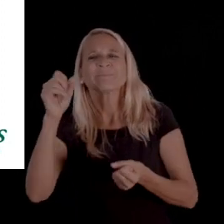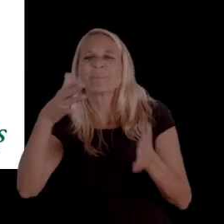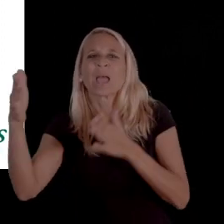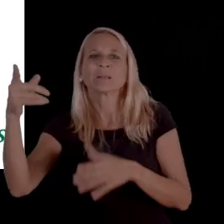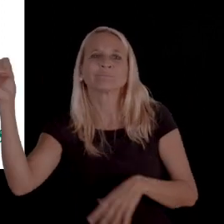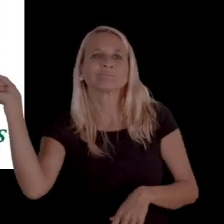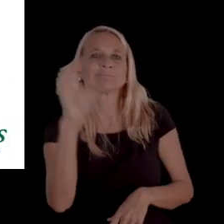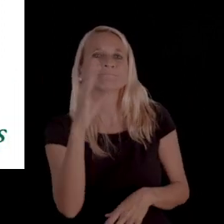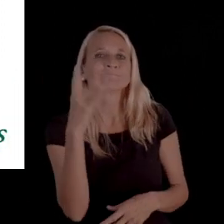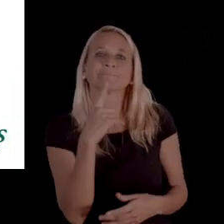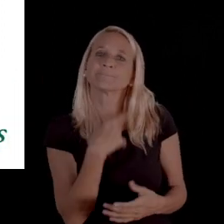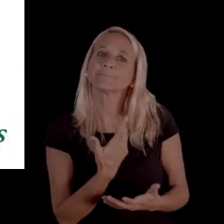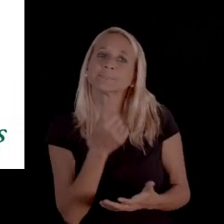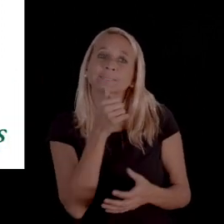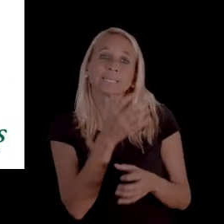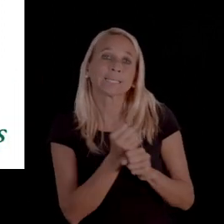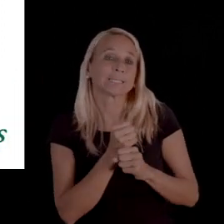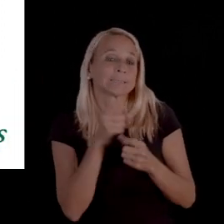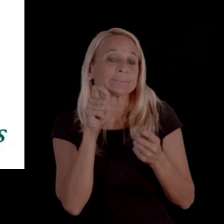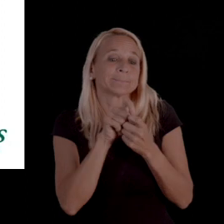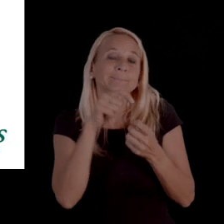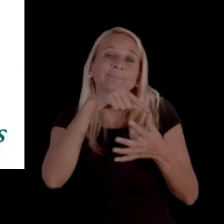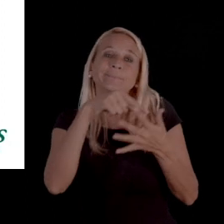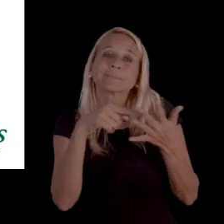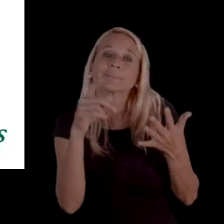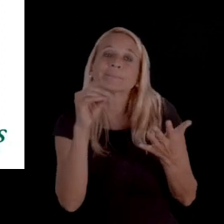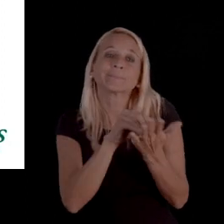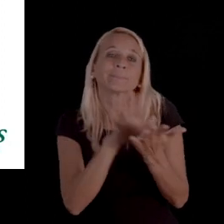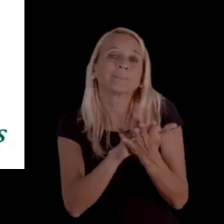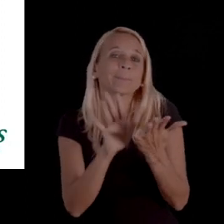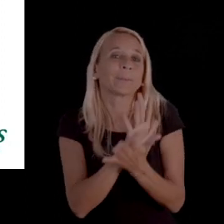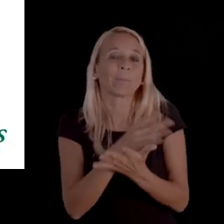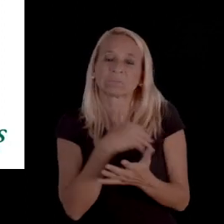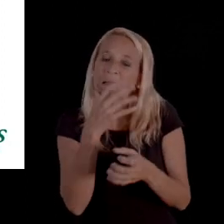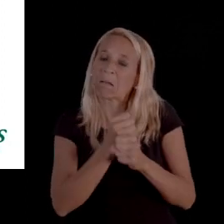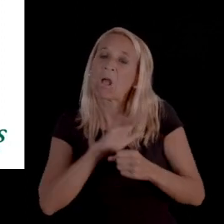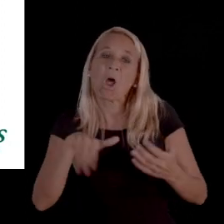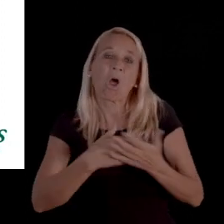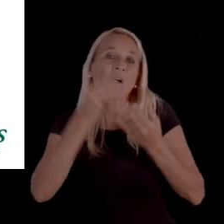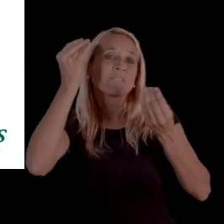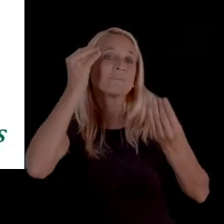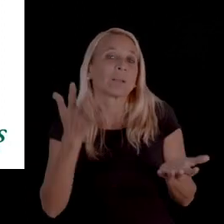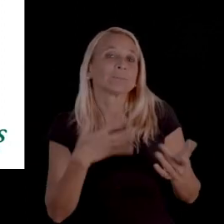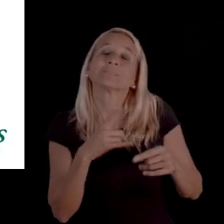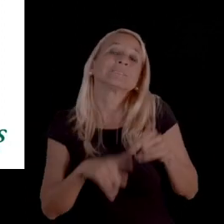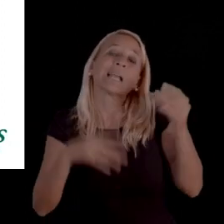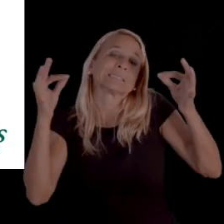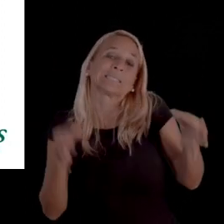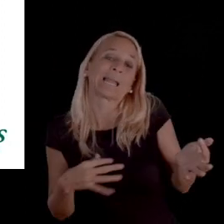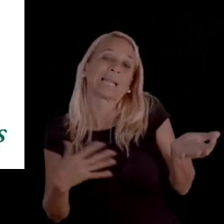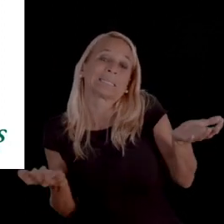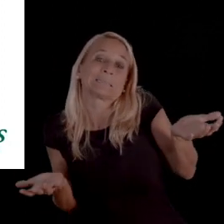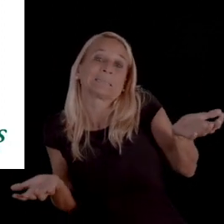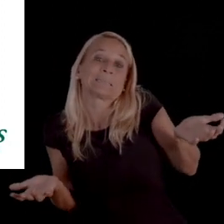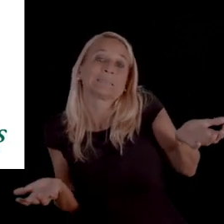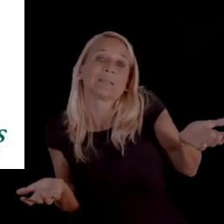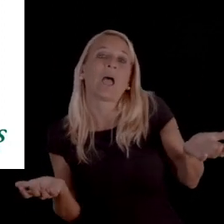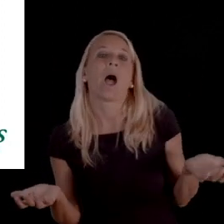saying, "We didn't receive this particular document or we didn't receive all the information so we cannot make a determination."